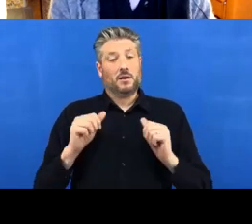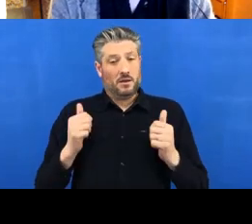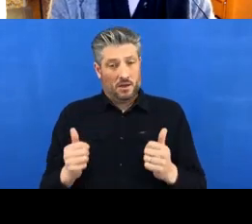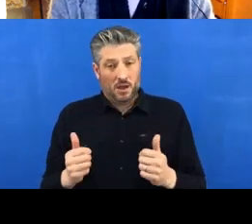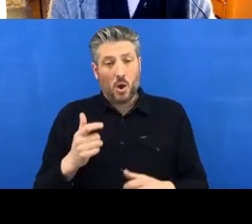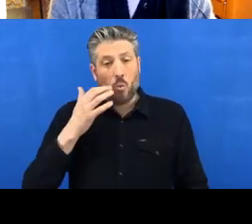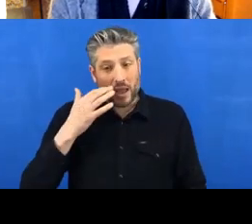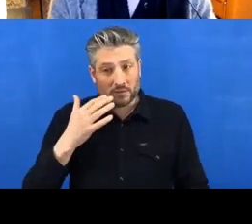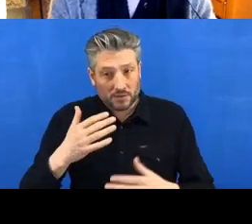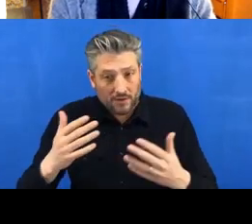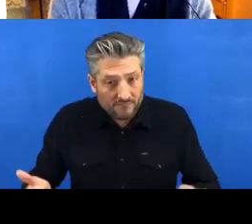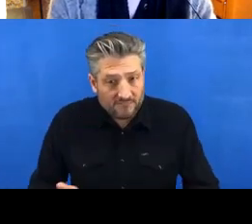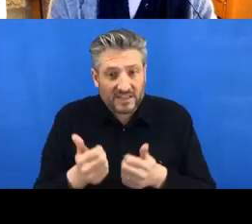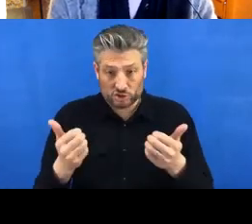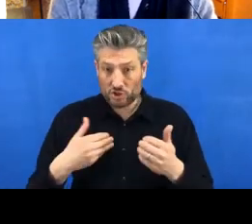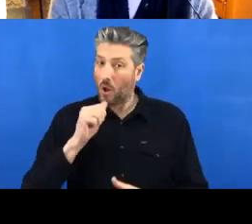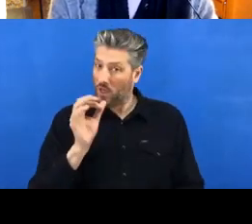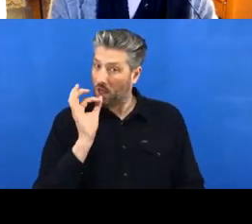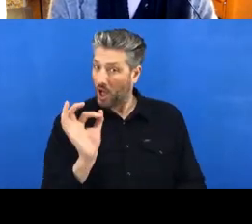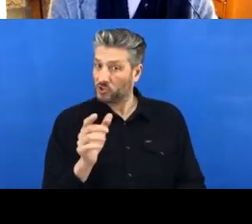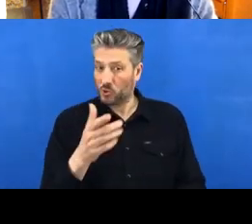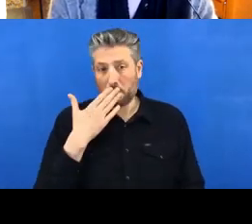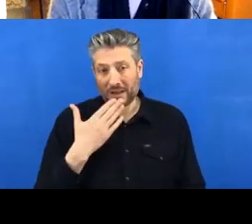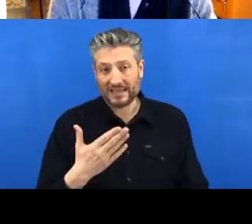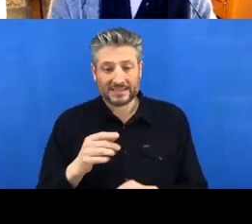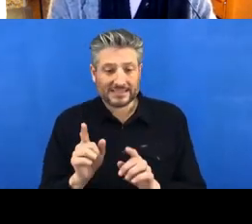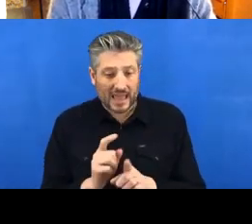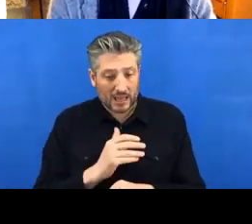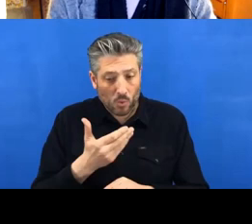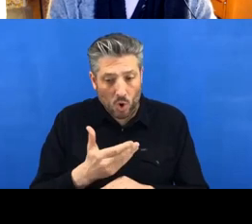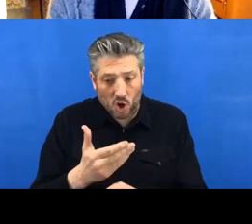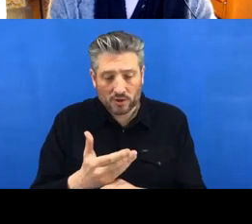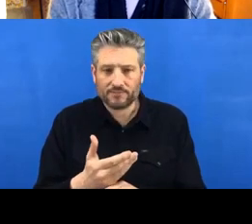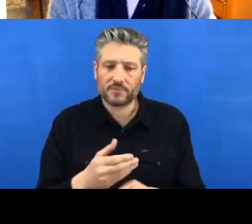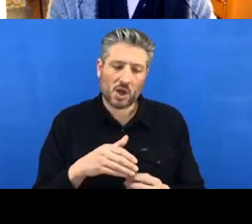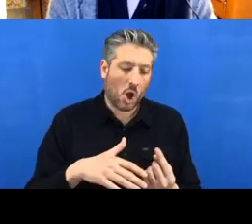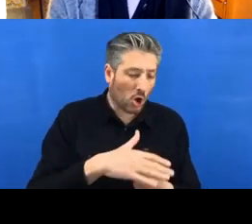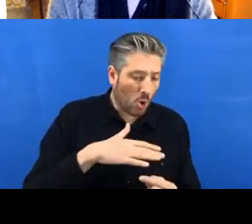where you make a change locally and push that back to your copy.